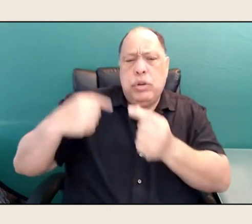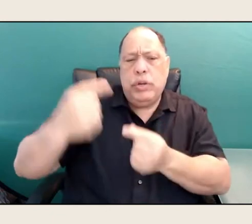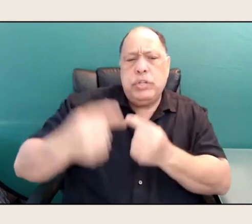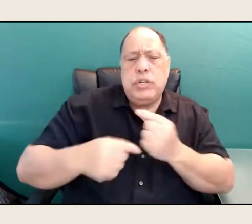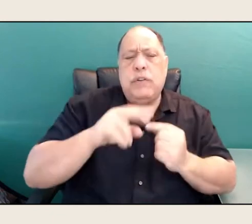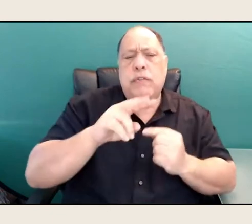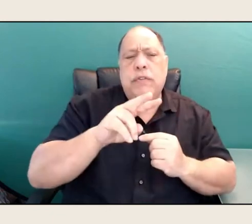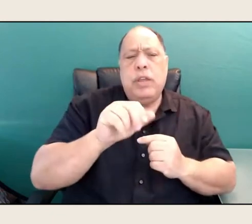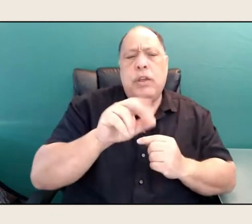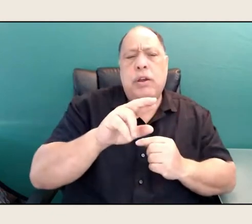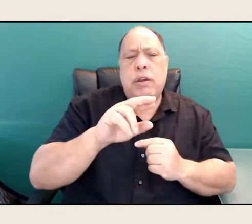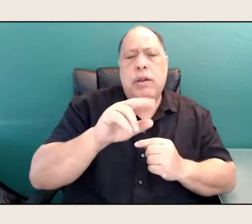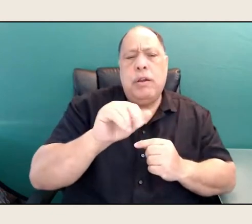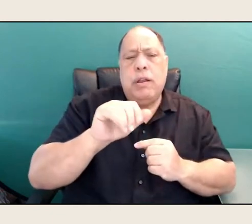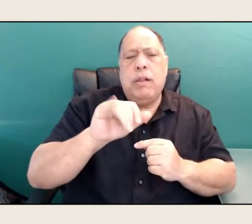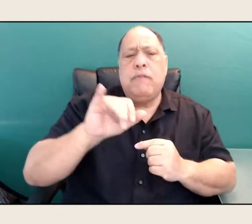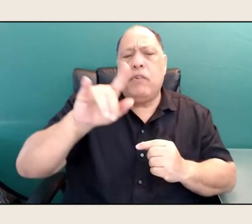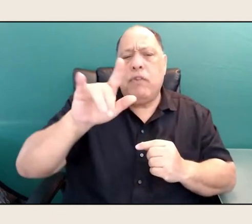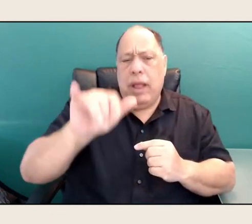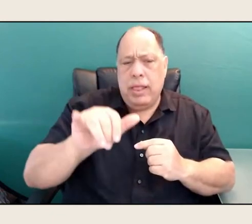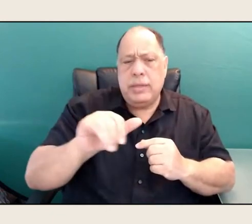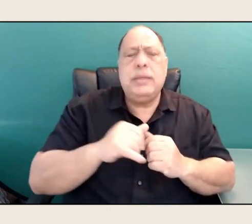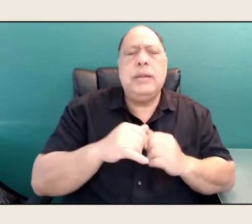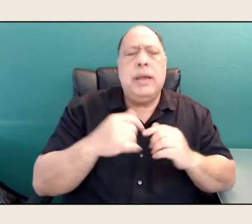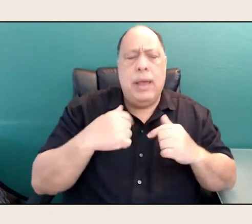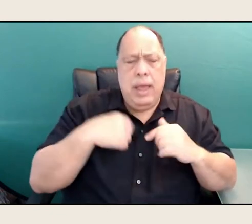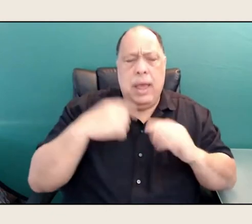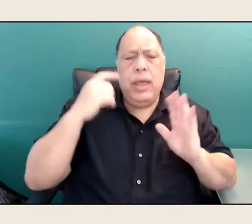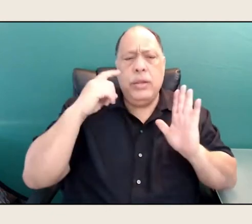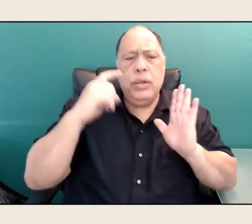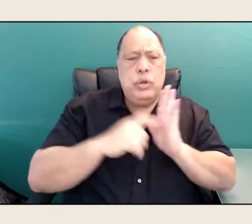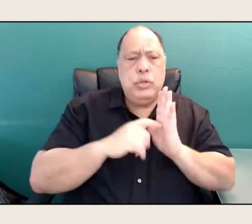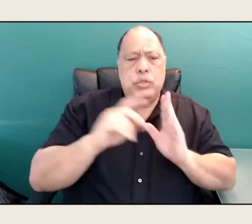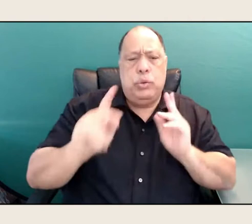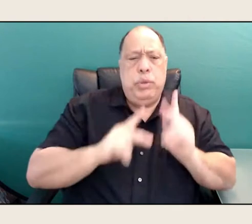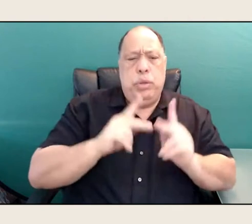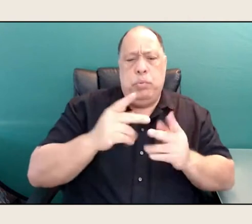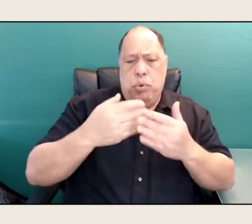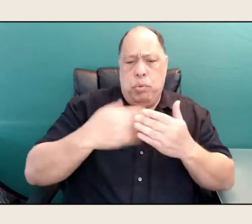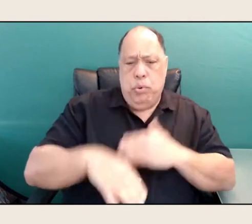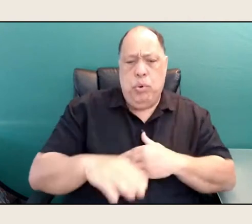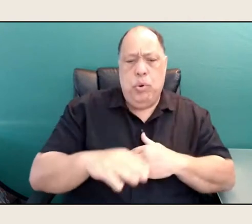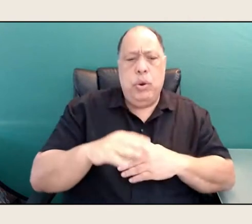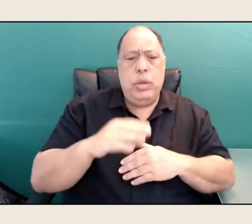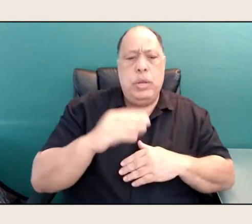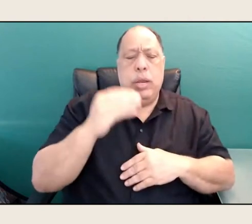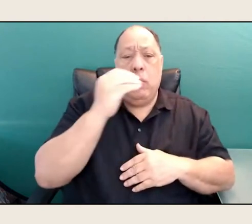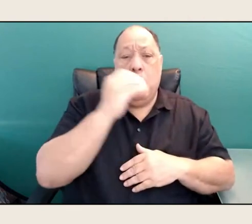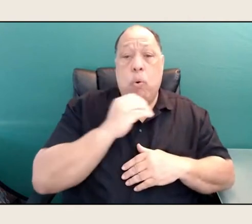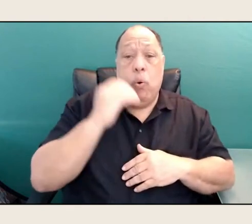And so, and I've noticed with people born within oral cultures, or close to them like that,